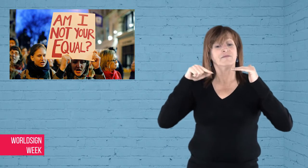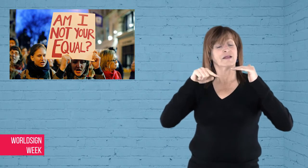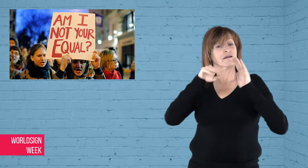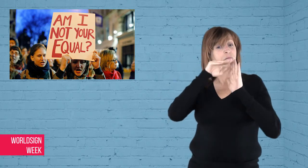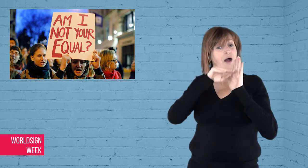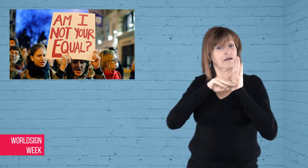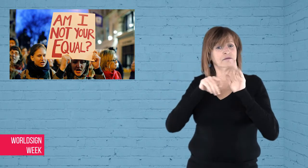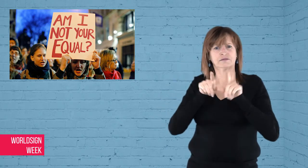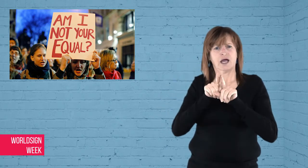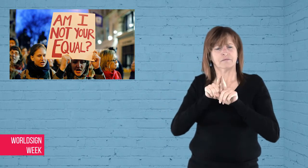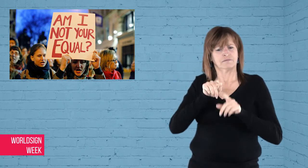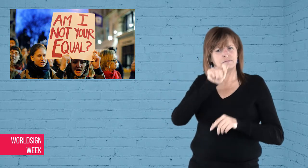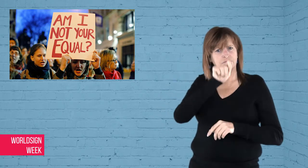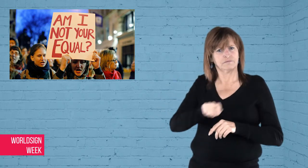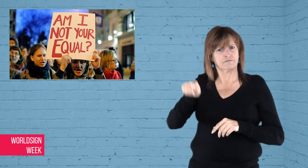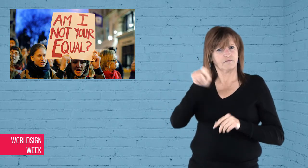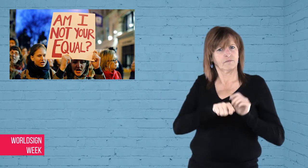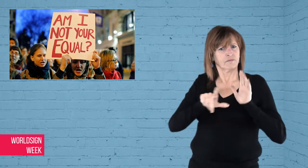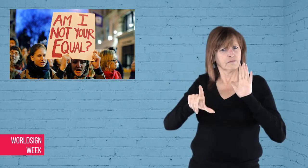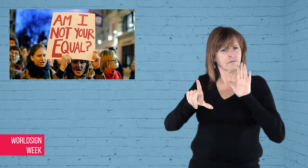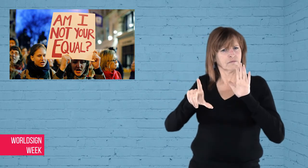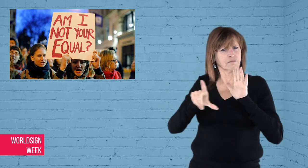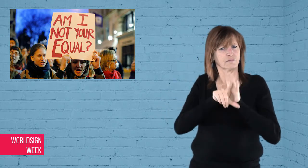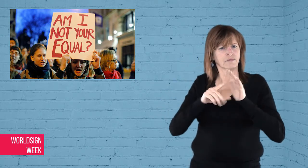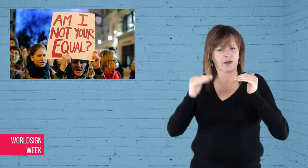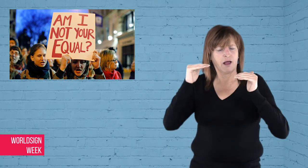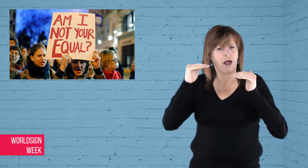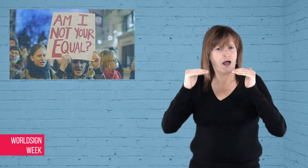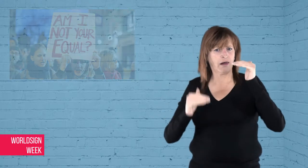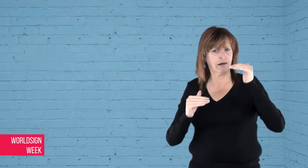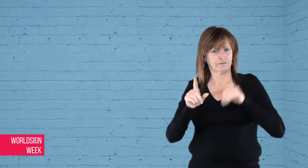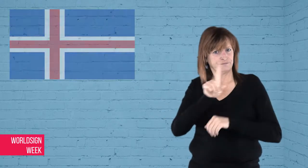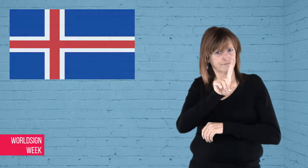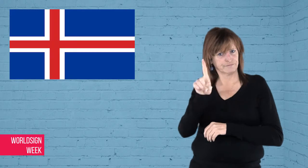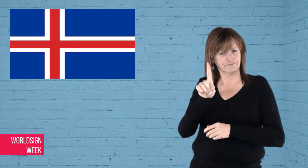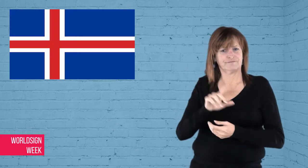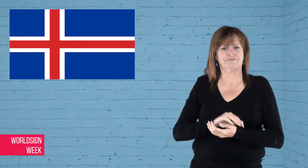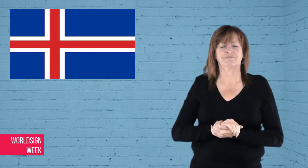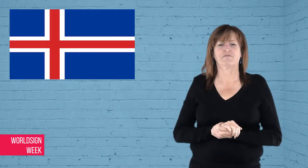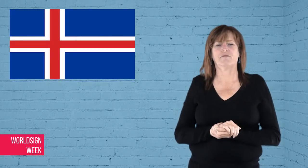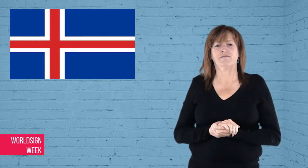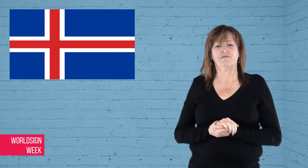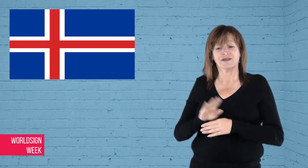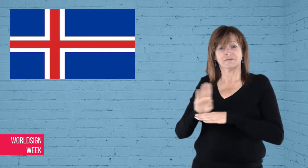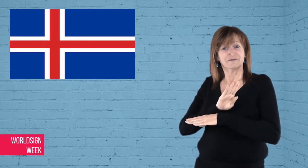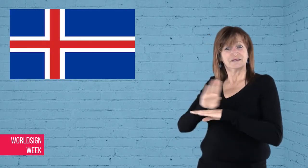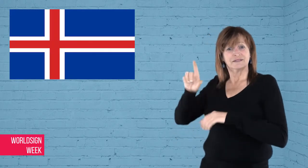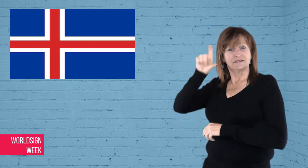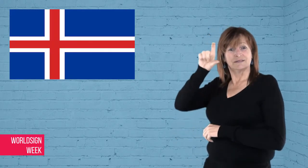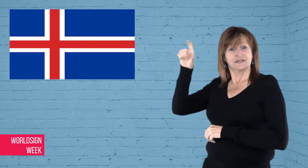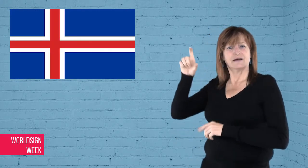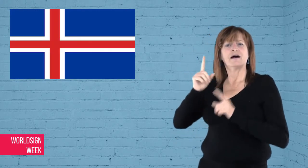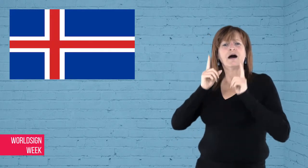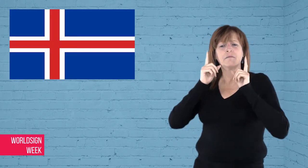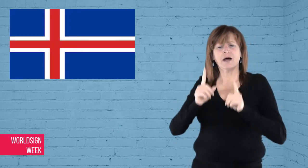illegal to pay women less. Employers would have to provide proof, or